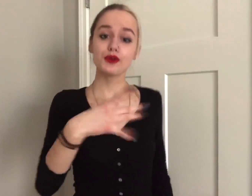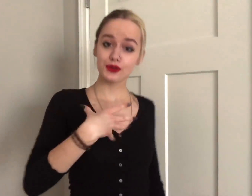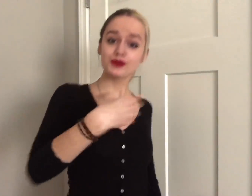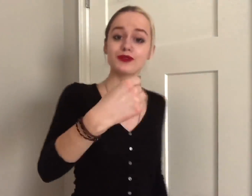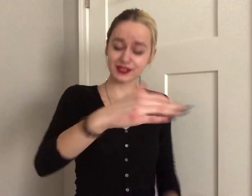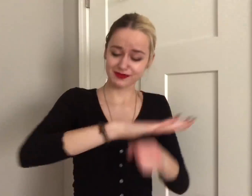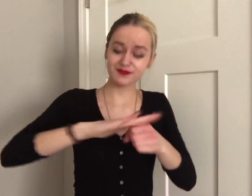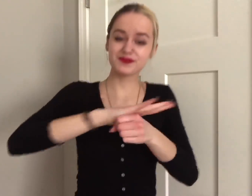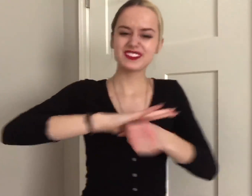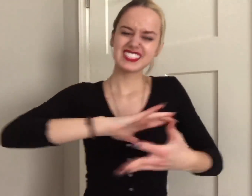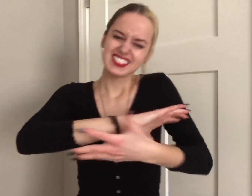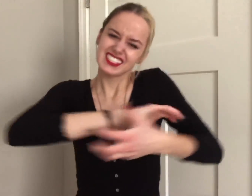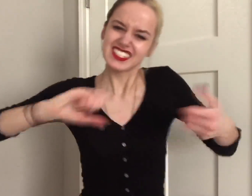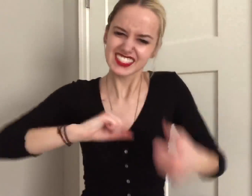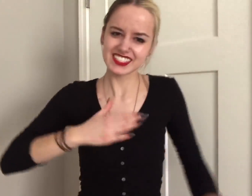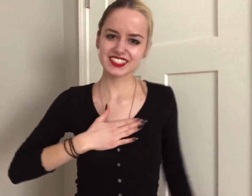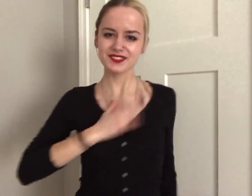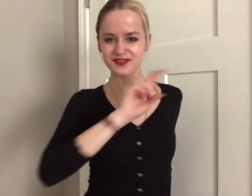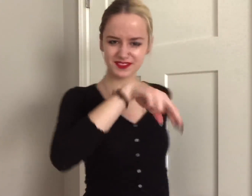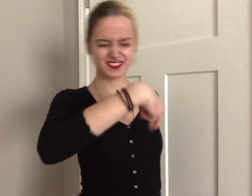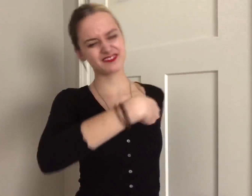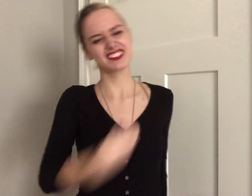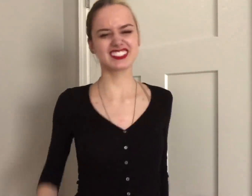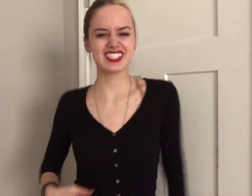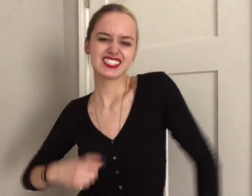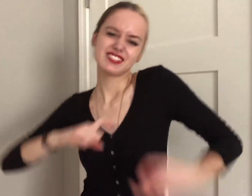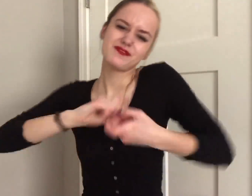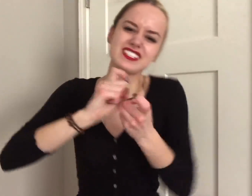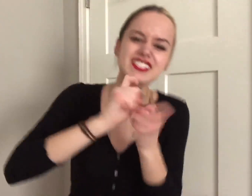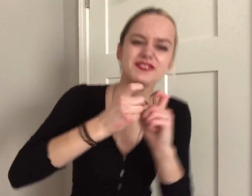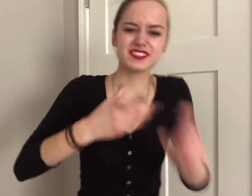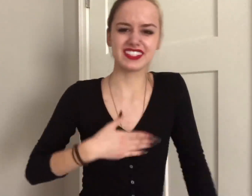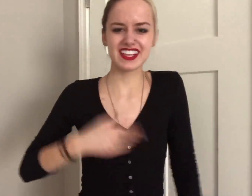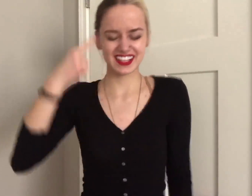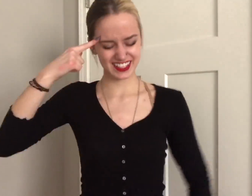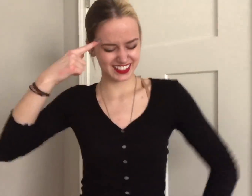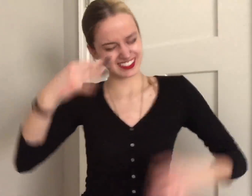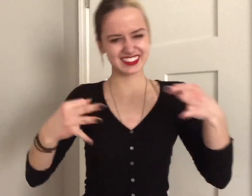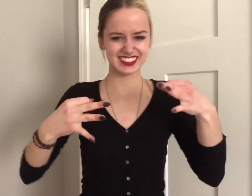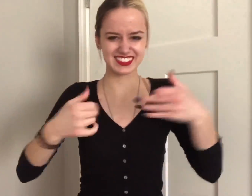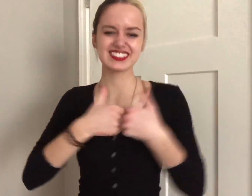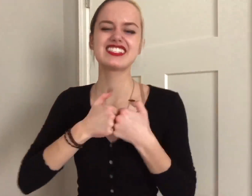you take me places that tear up my reputation, manipulate my decision